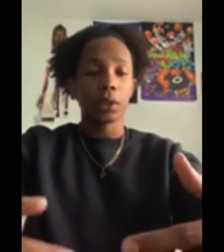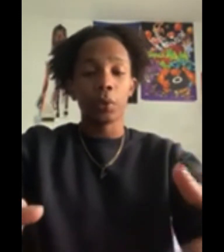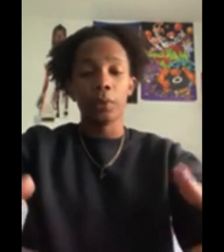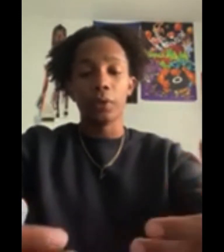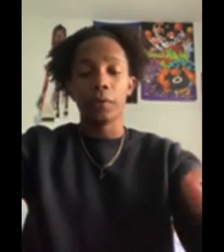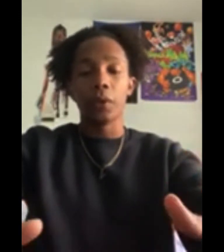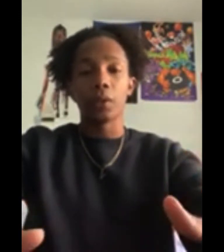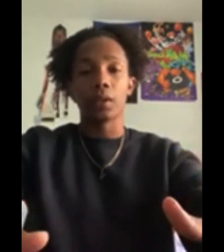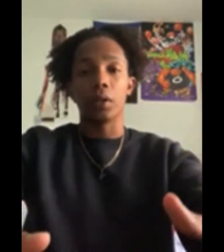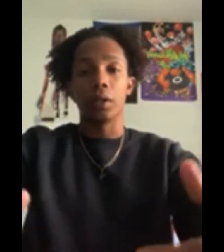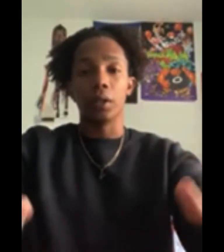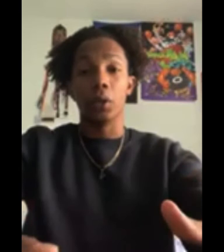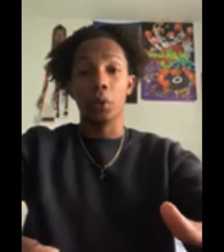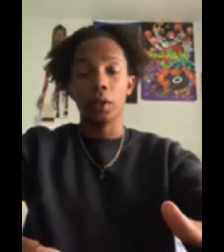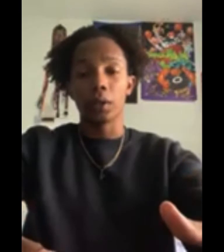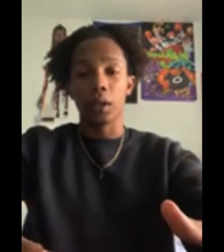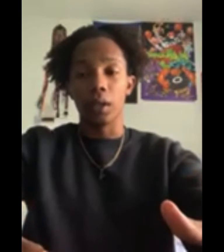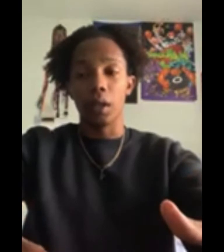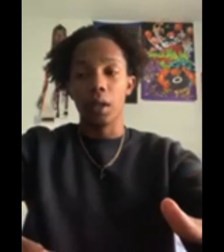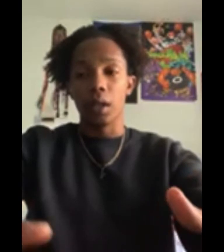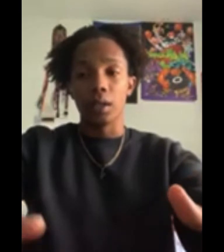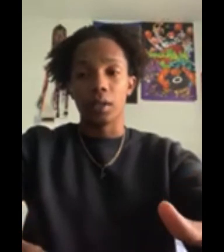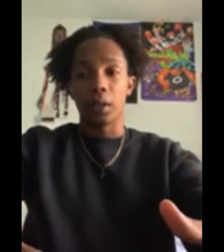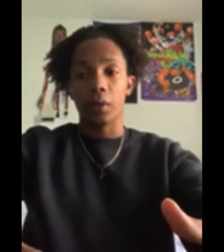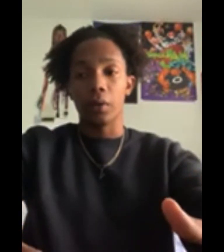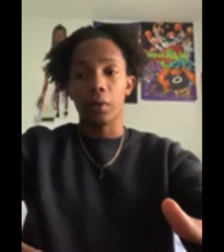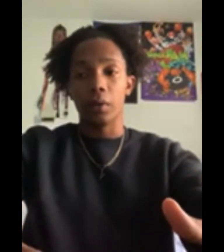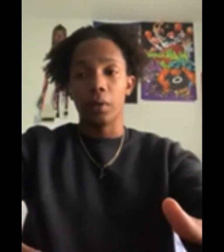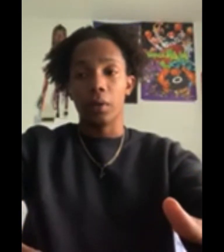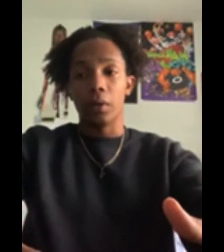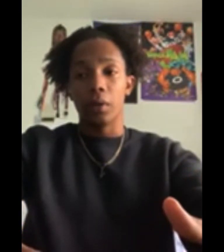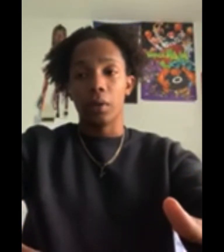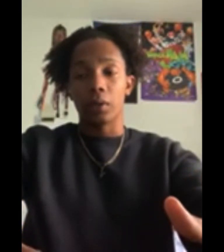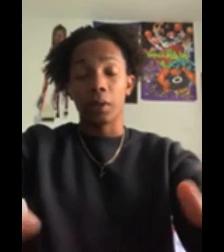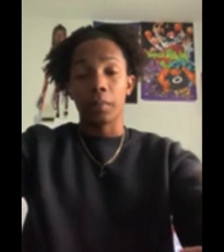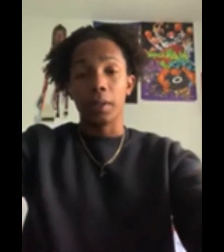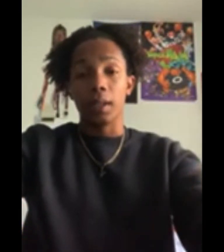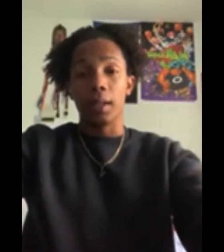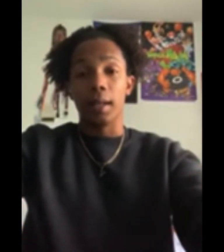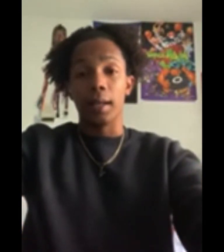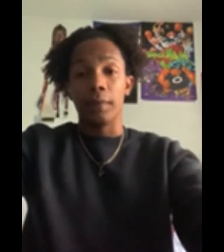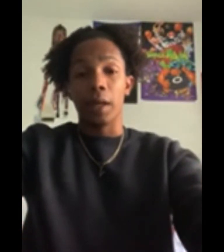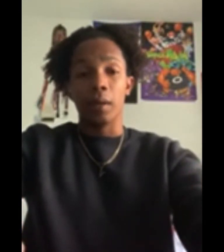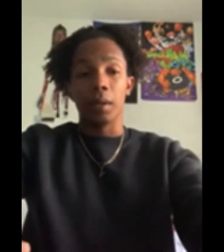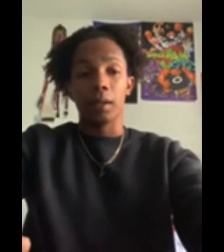they were more focused on getting their work done. And, so just being in that environment,